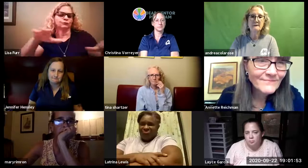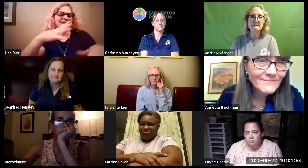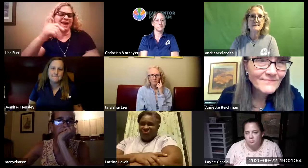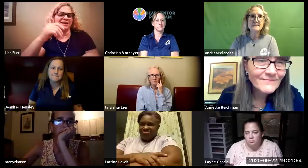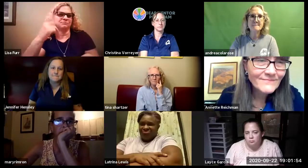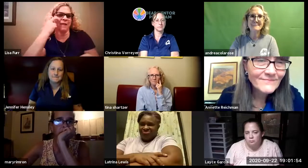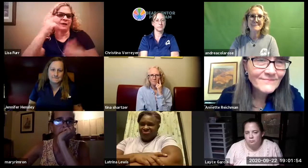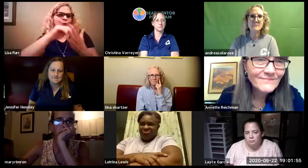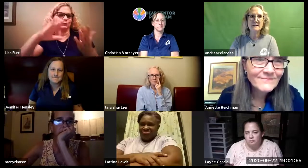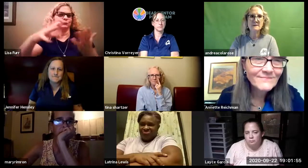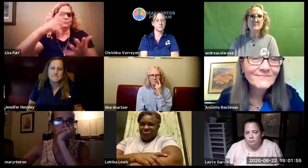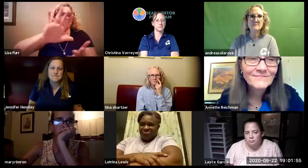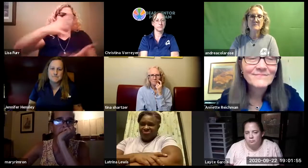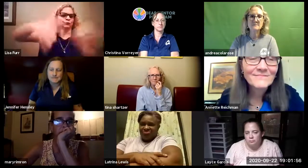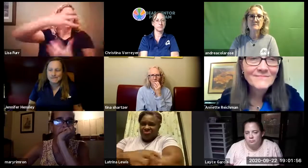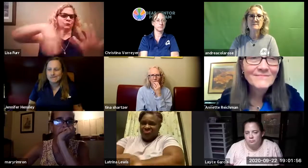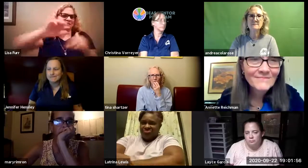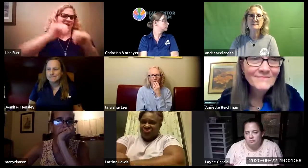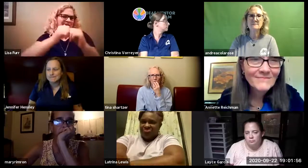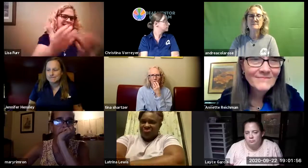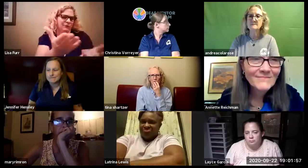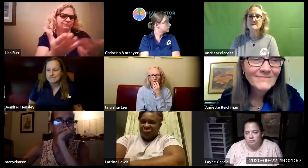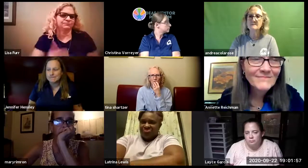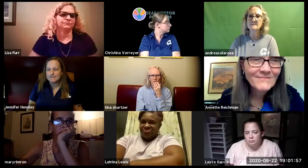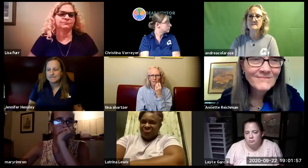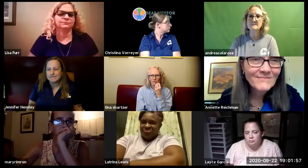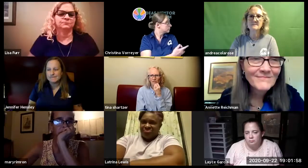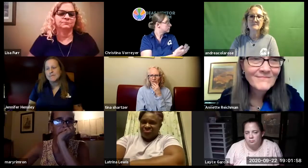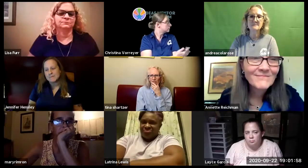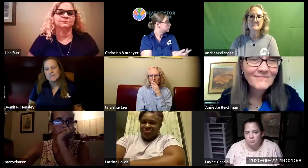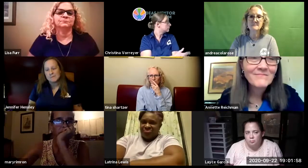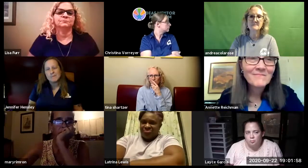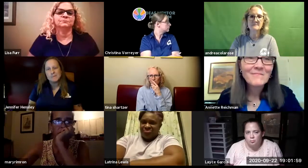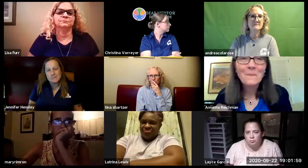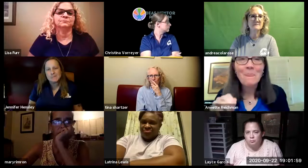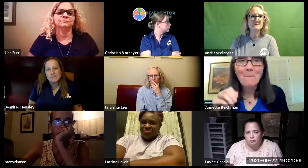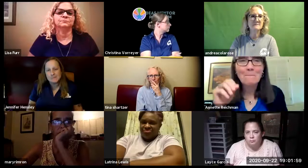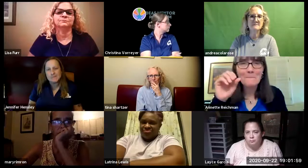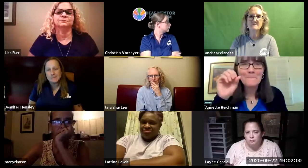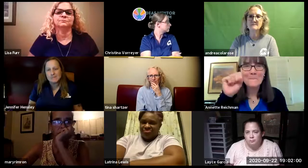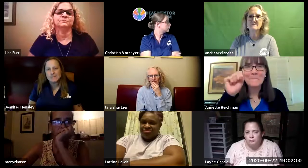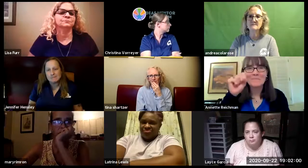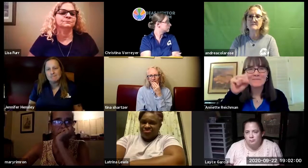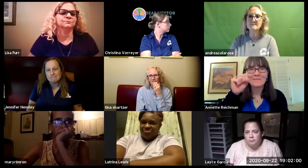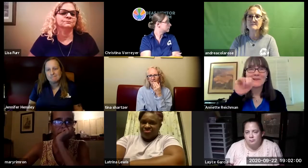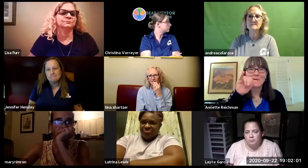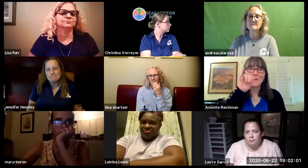and deafblind students as well as well as blind students how are you meeting their socialization needs